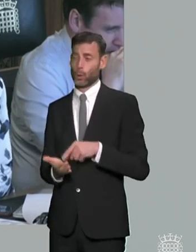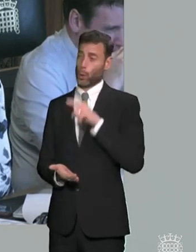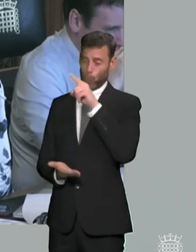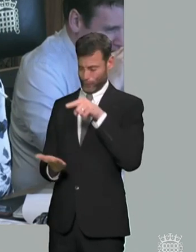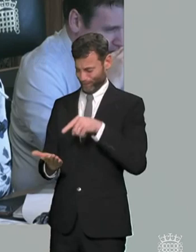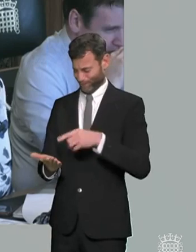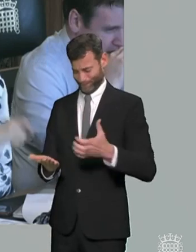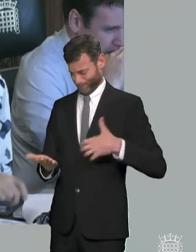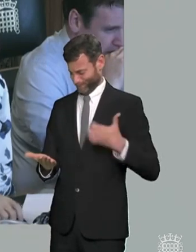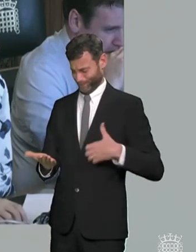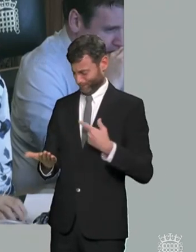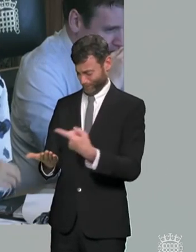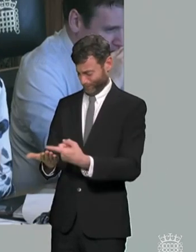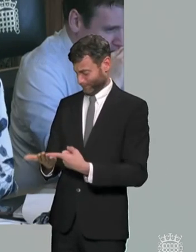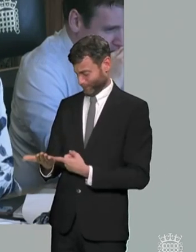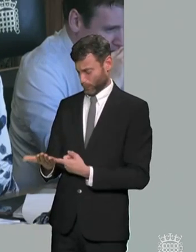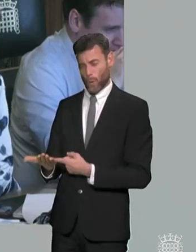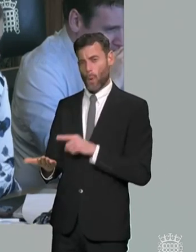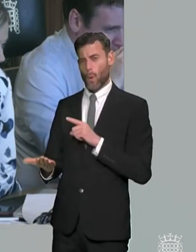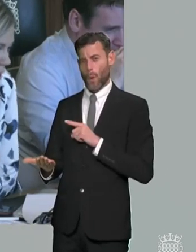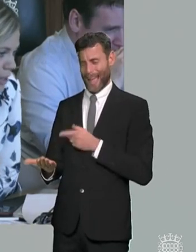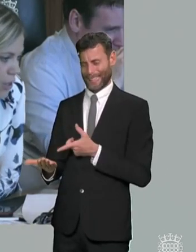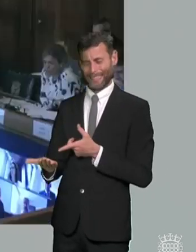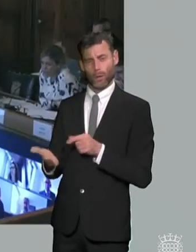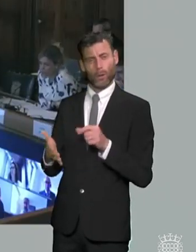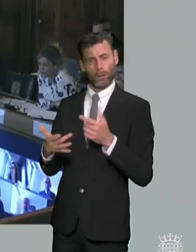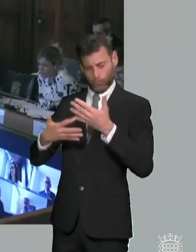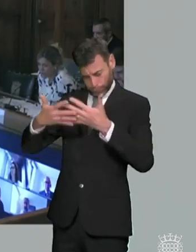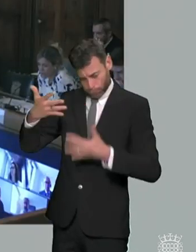you think is wrong and what the the green paper has outlined who would like to go first